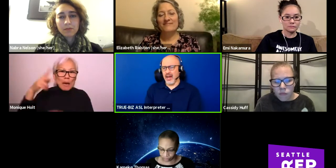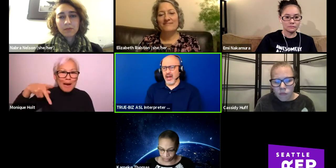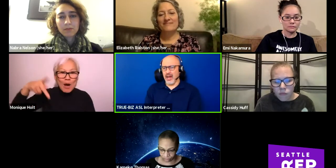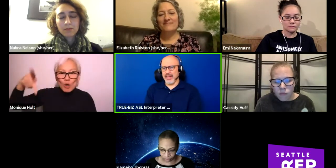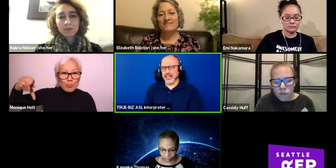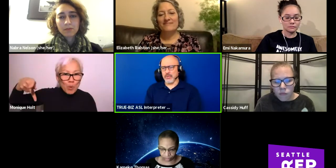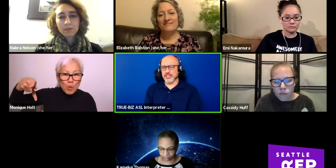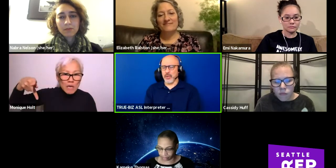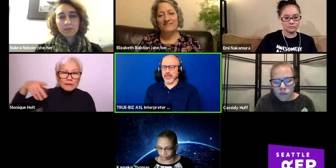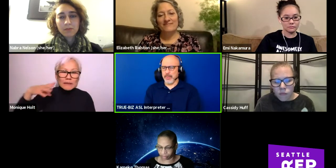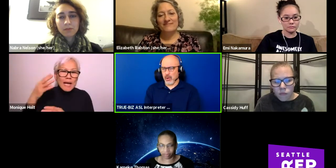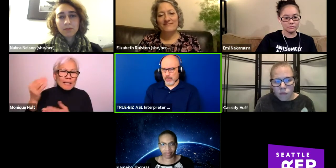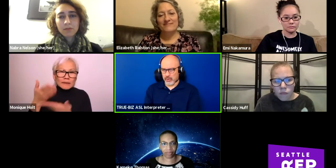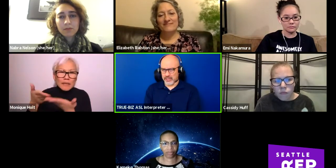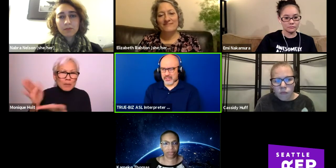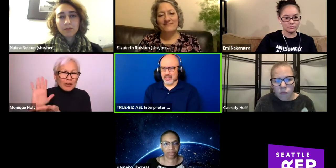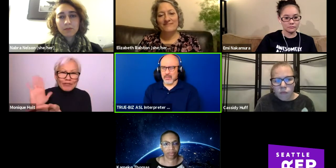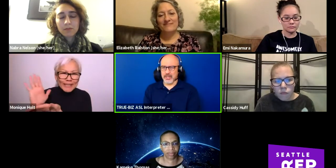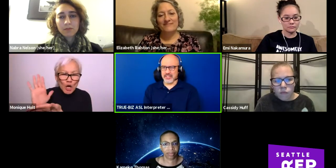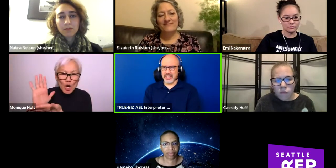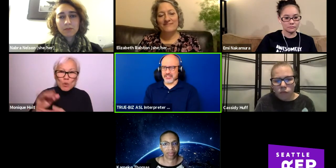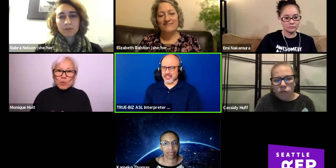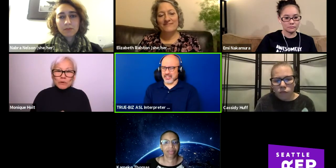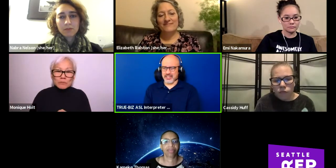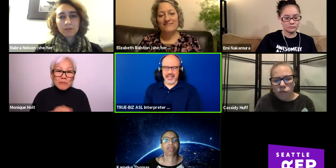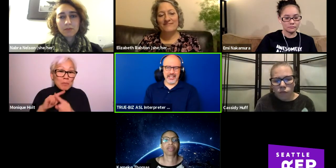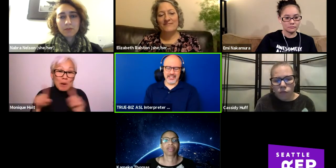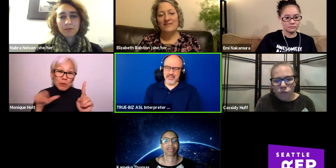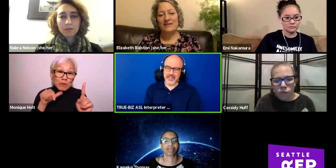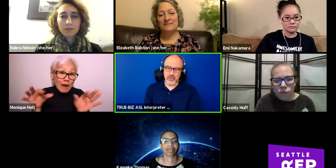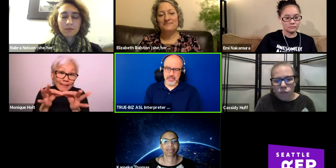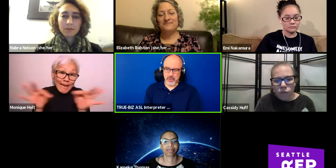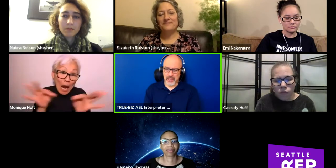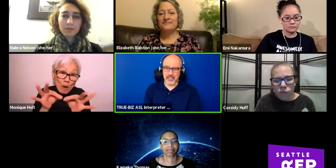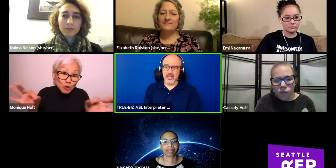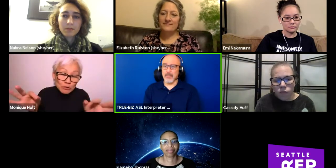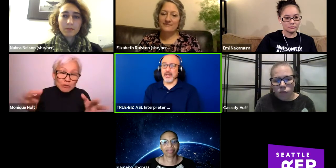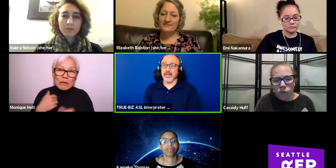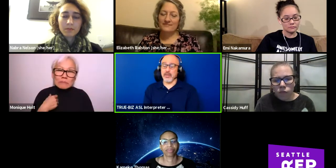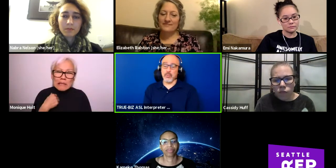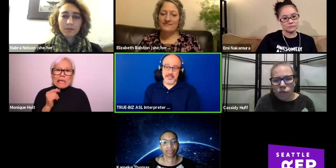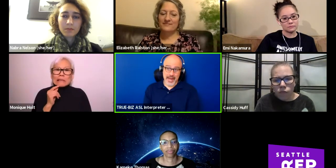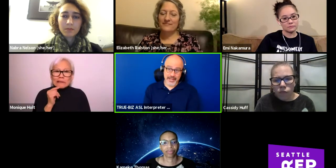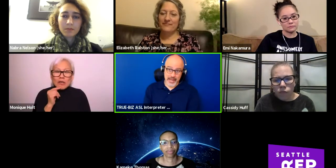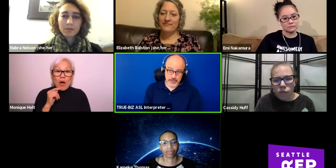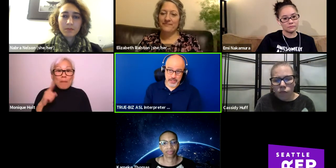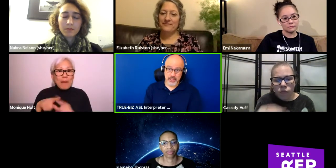and they were showing a PowerPoint presentation and a video as well, but it was not captioned,